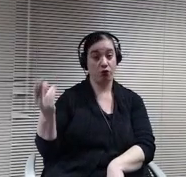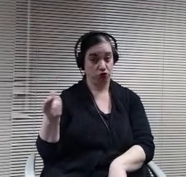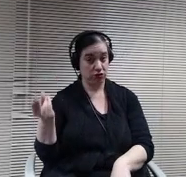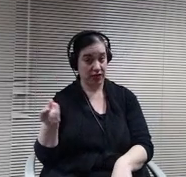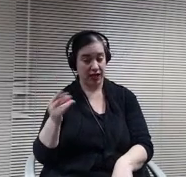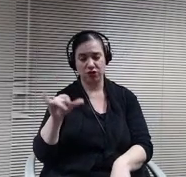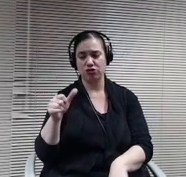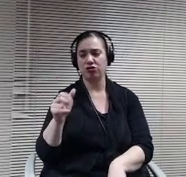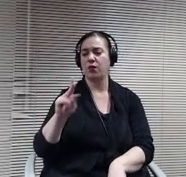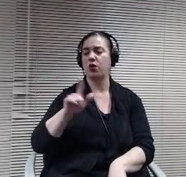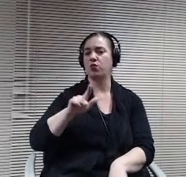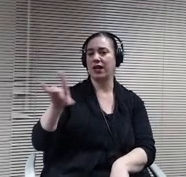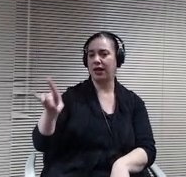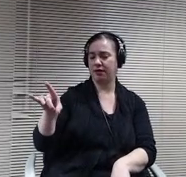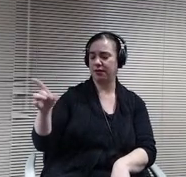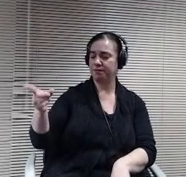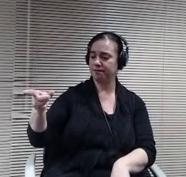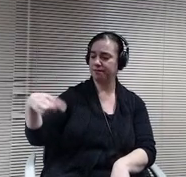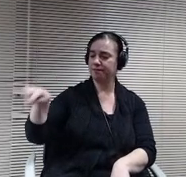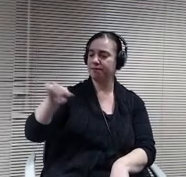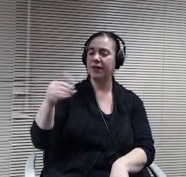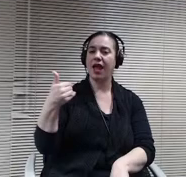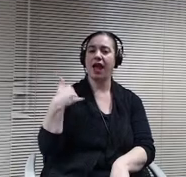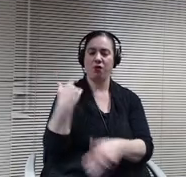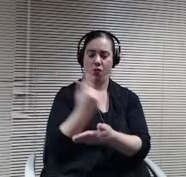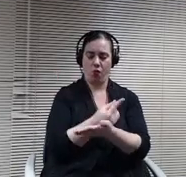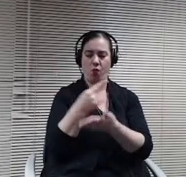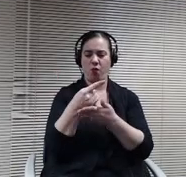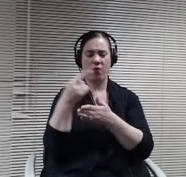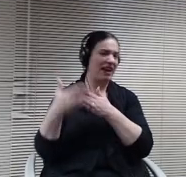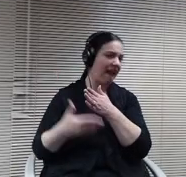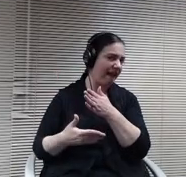weekend. They'll have the the planning and grading and